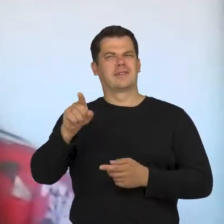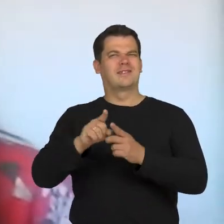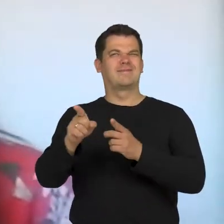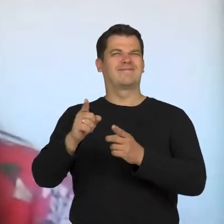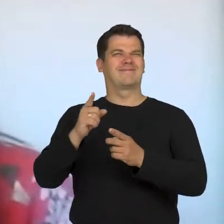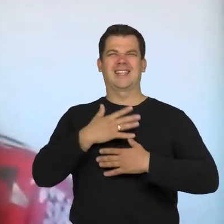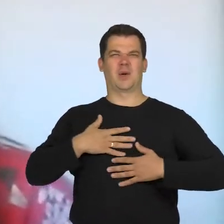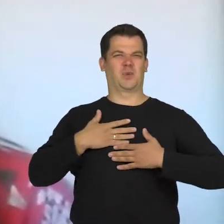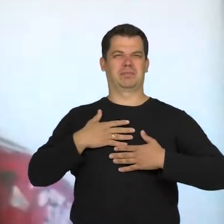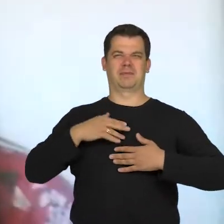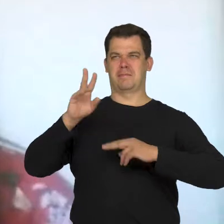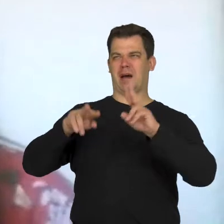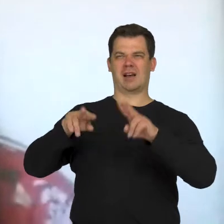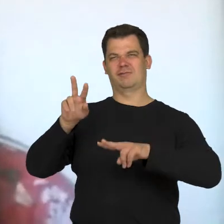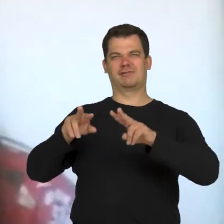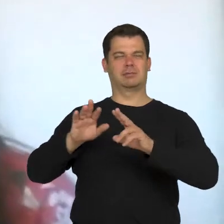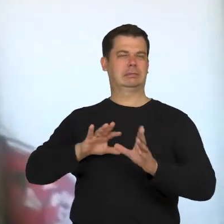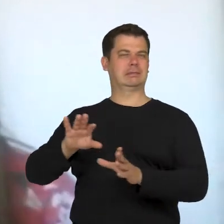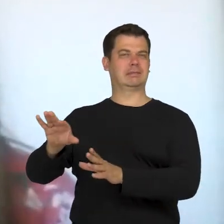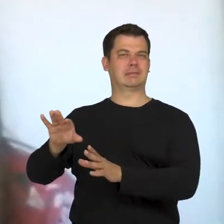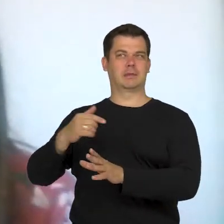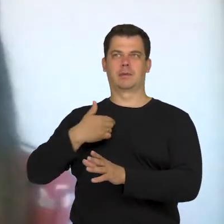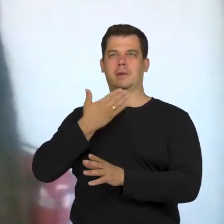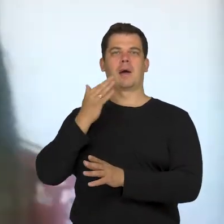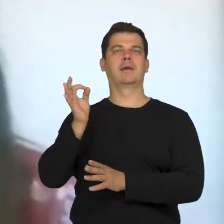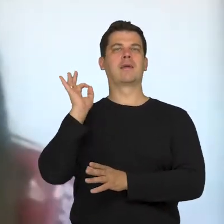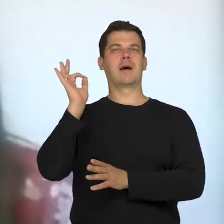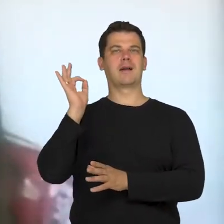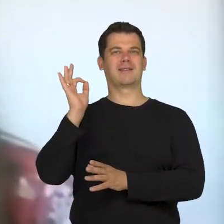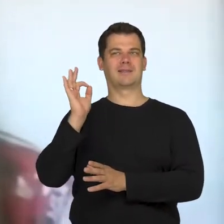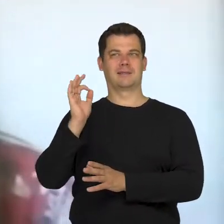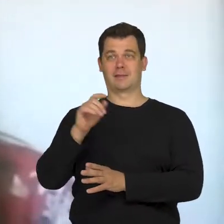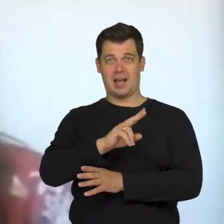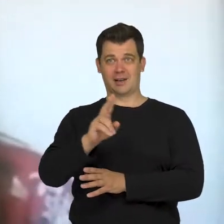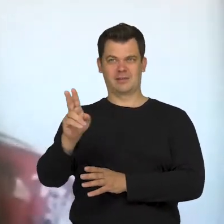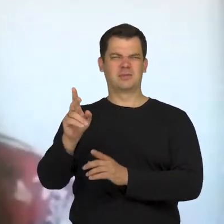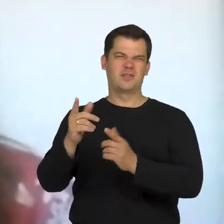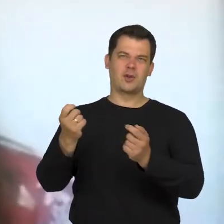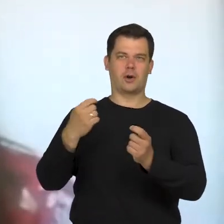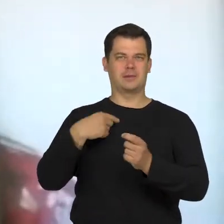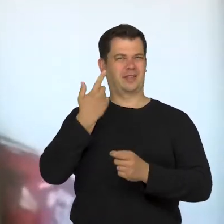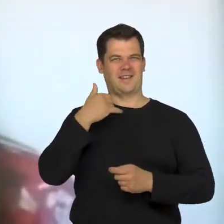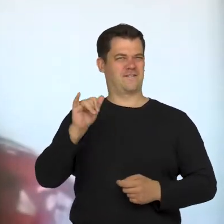Because we are not perfect and it is worth to mention that this problem with looking,